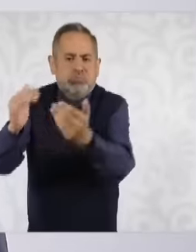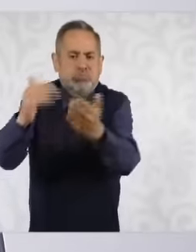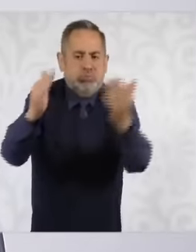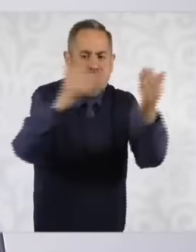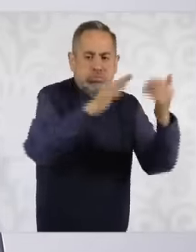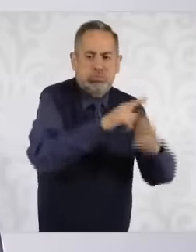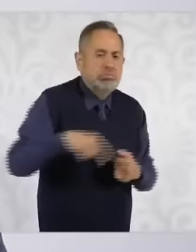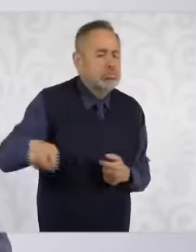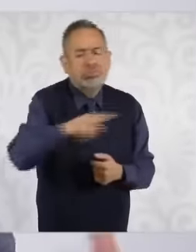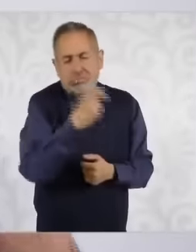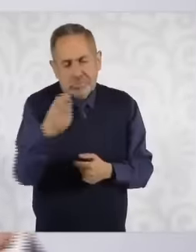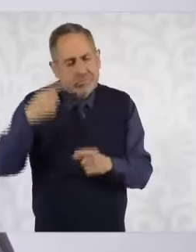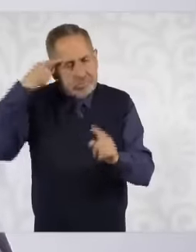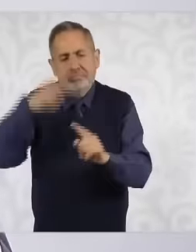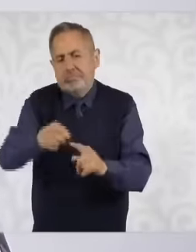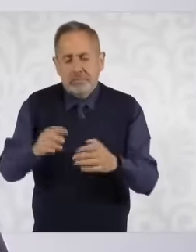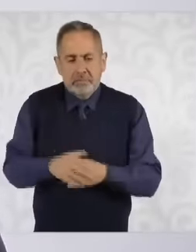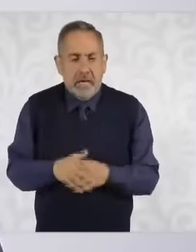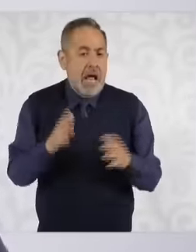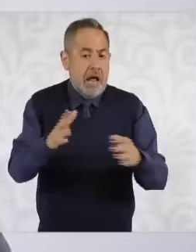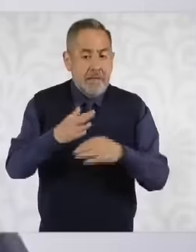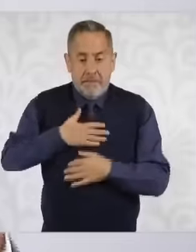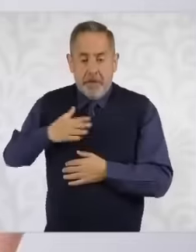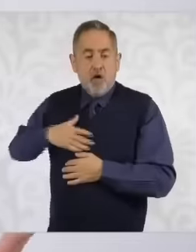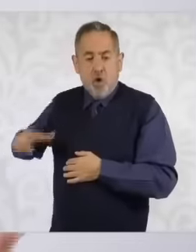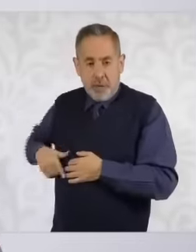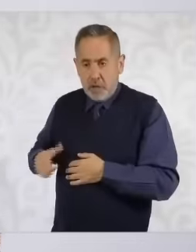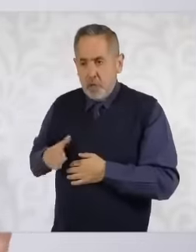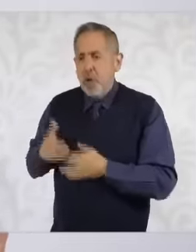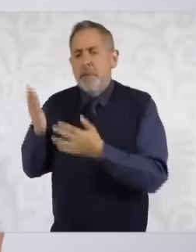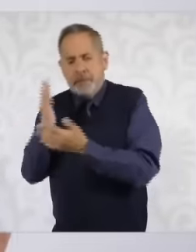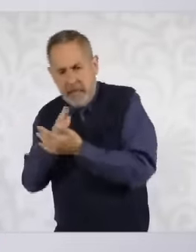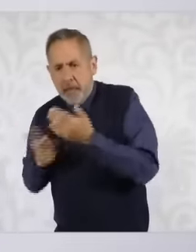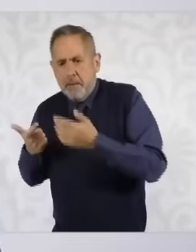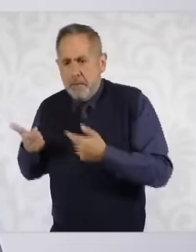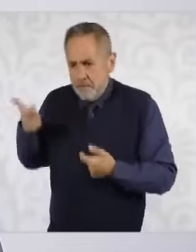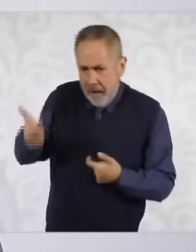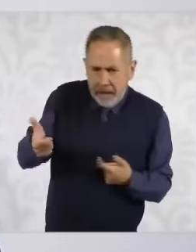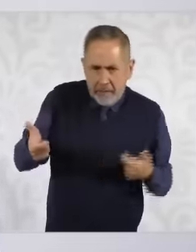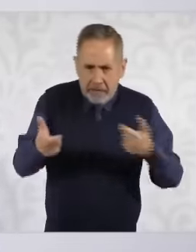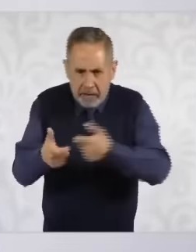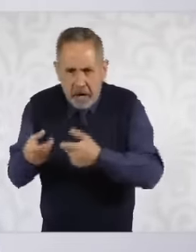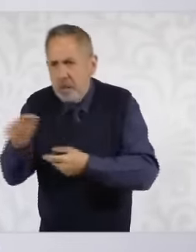we are proposing, the federation is going to subsidize part of the cost of that seed We hope that the